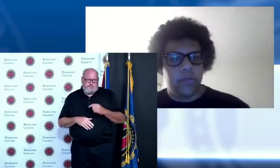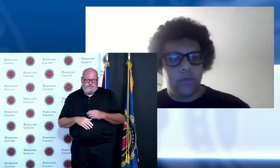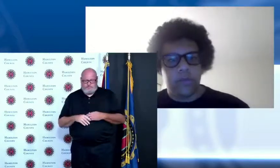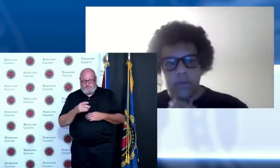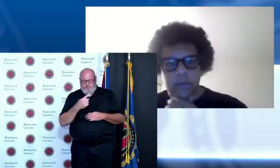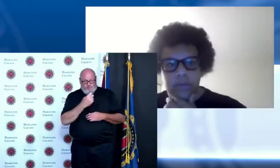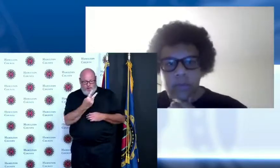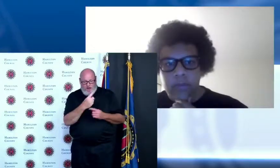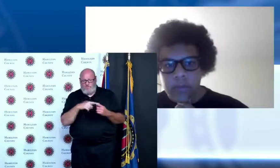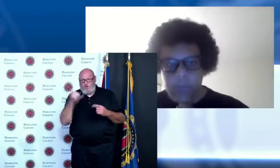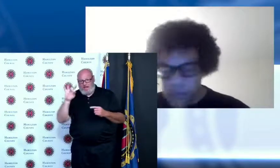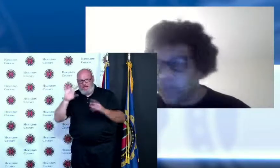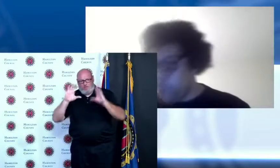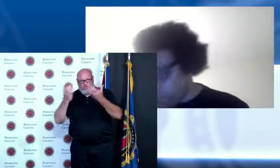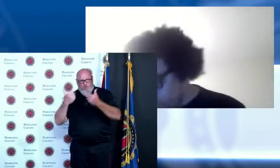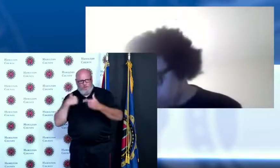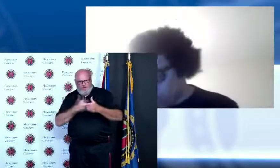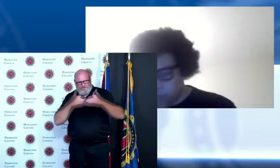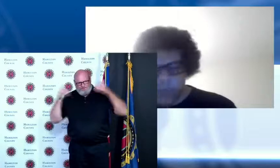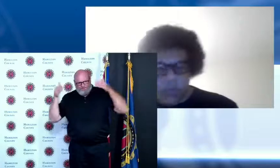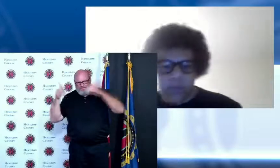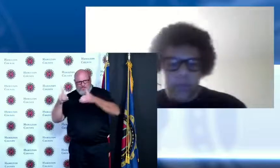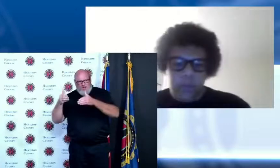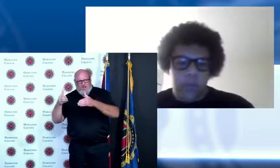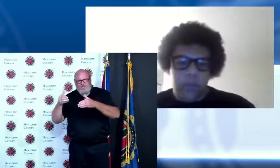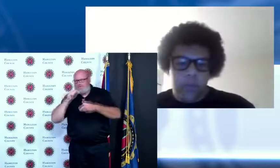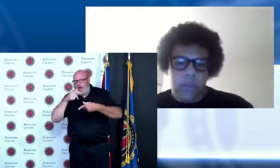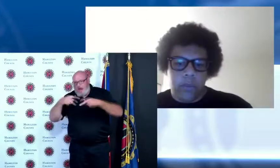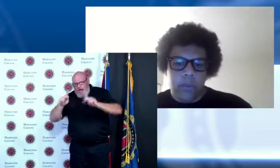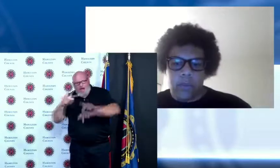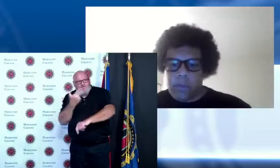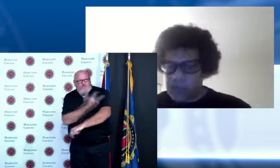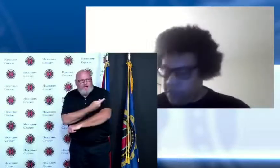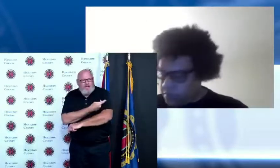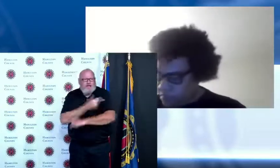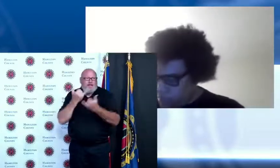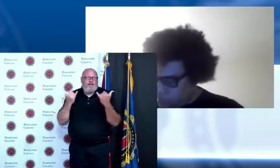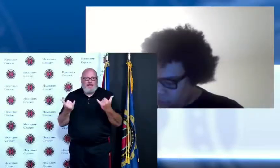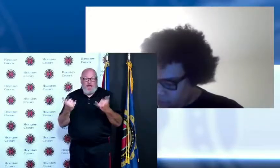allow for those individuals to be vaccinated and so there is a lot of opportunity there we also